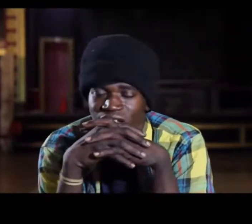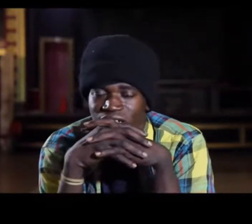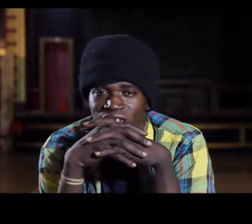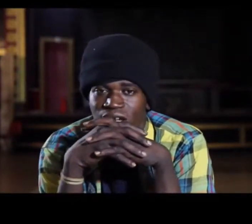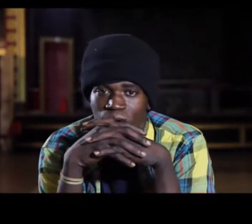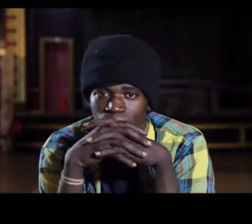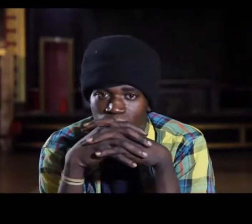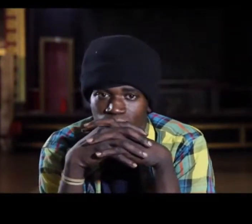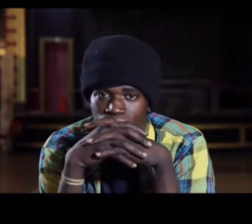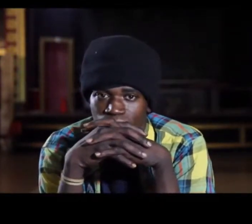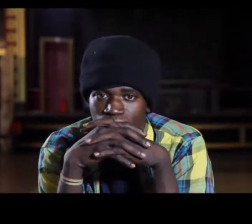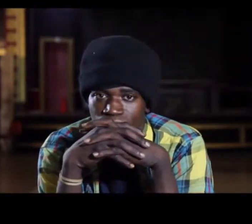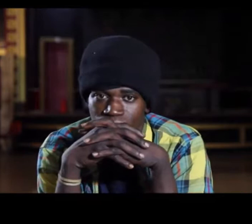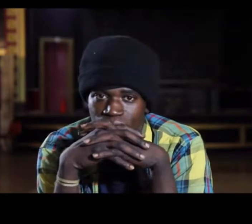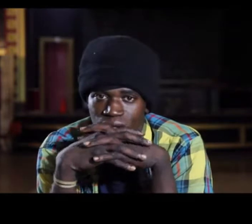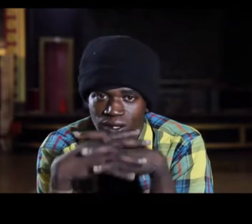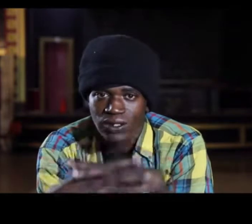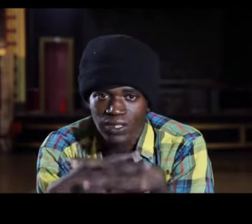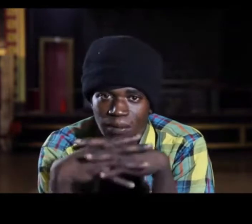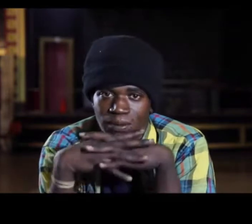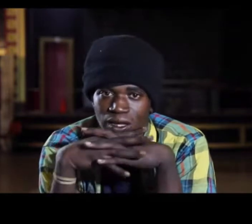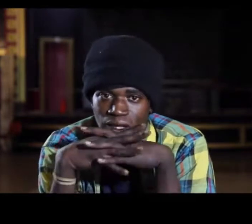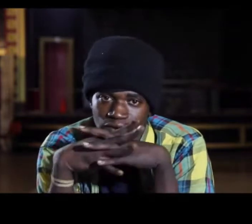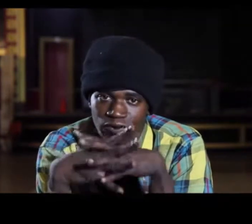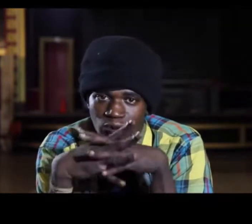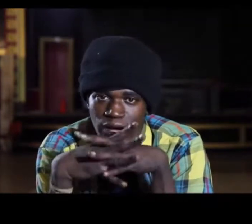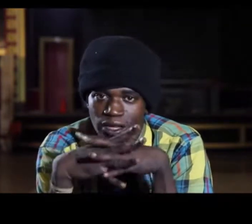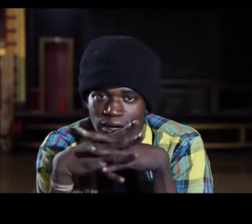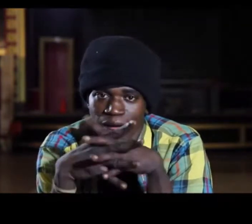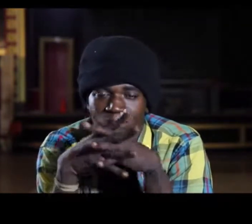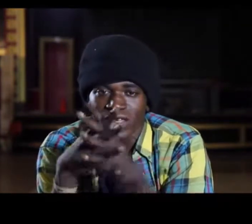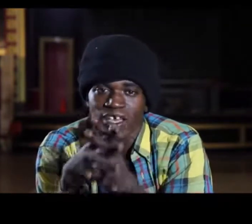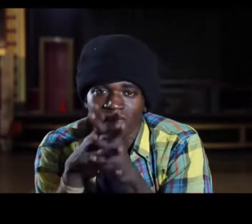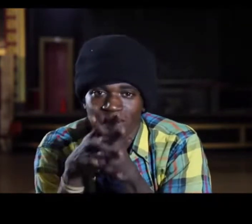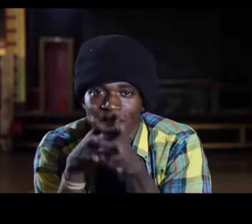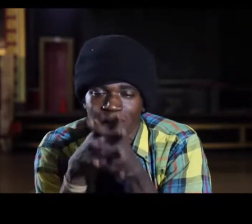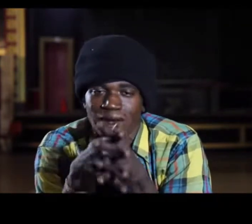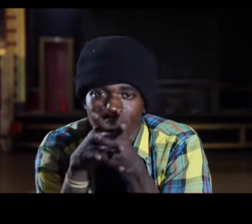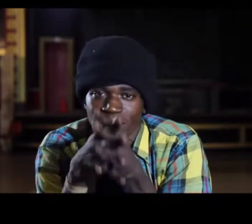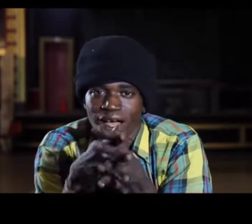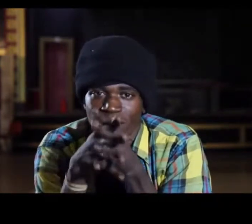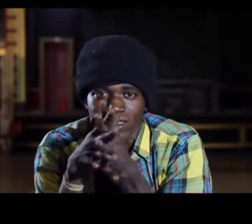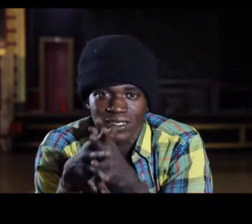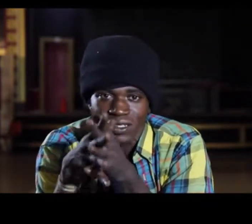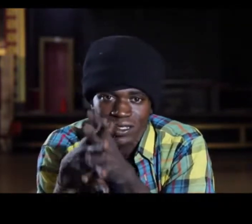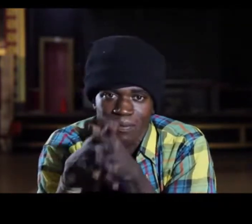emotionally help them we need help so don't treat me like church because i